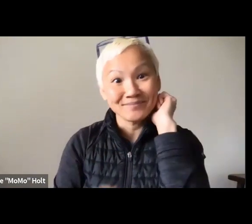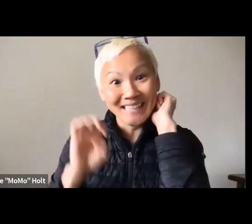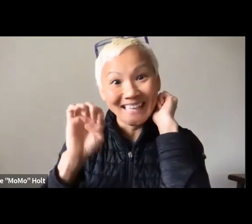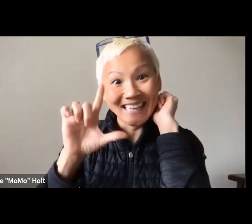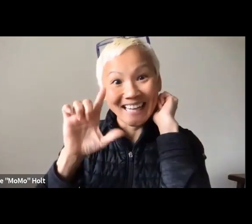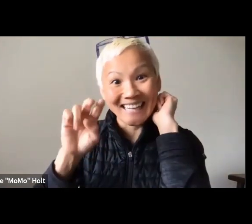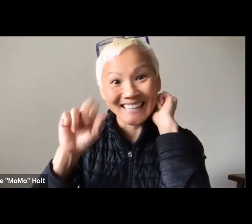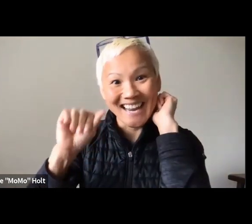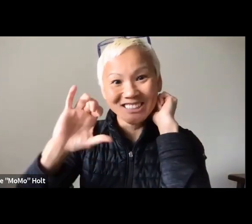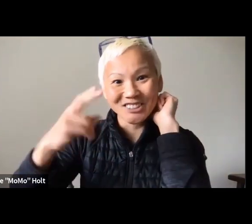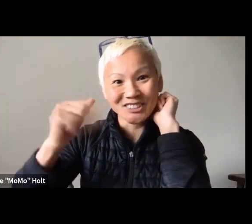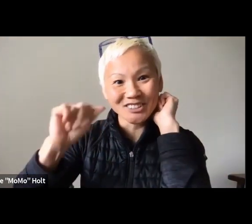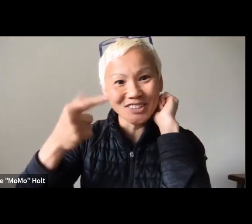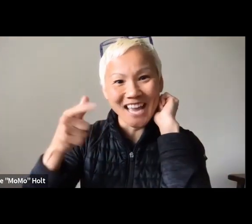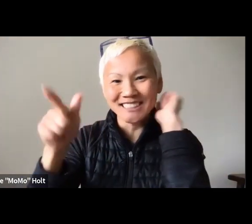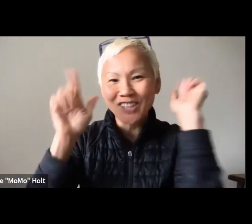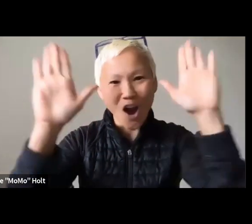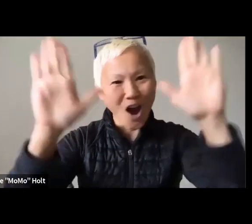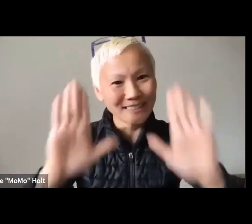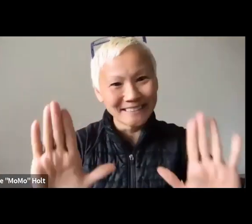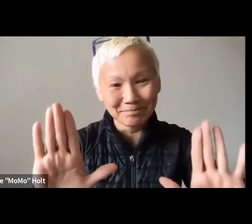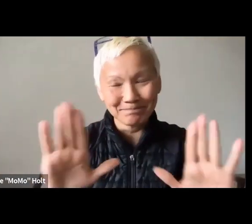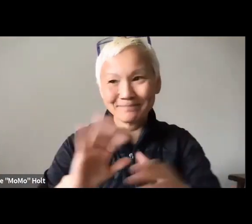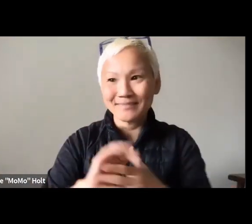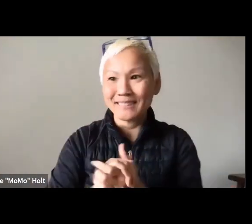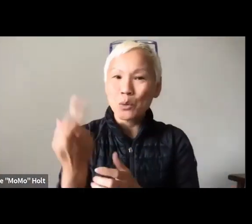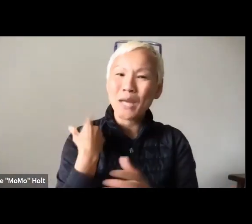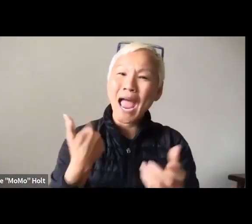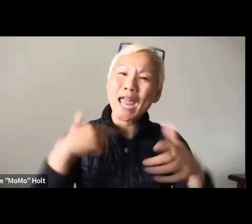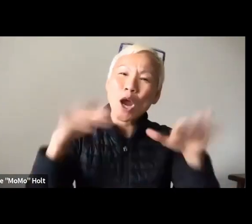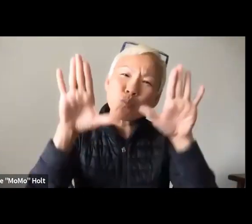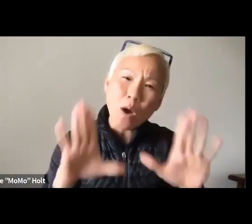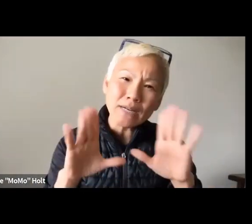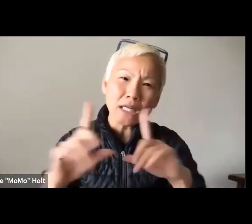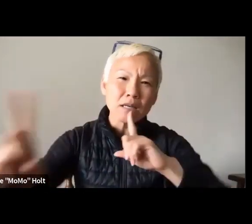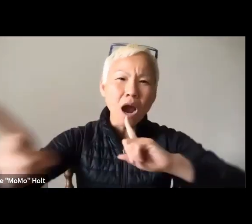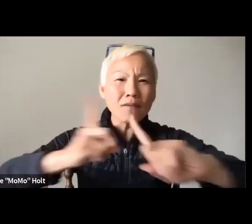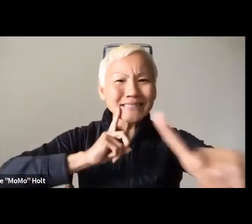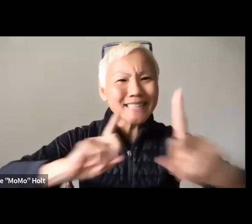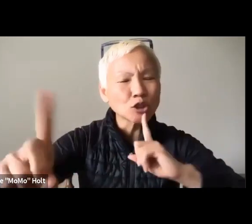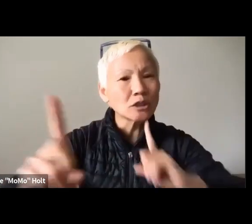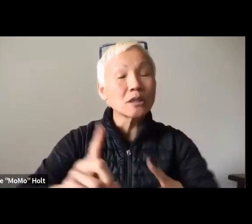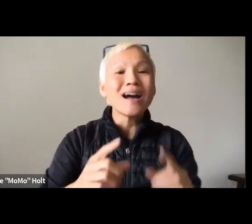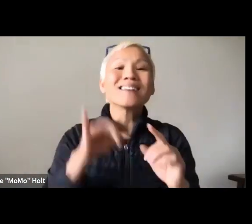And that's one thing that I'm really pushing for. And Elena Chang, she is awesome.